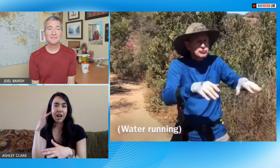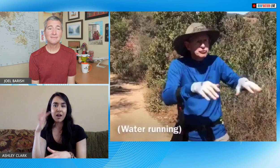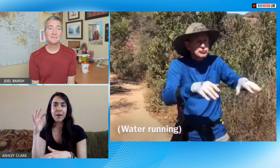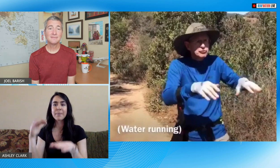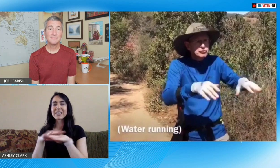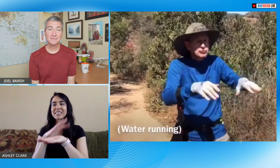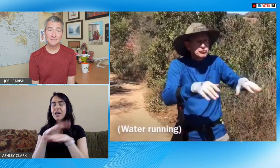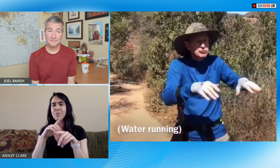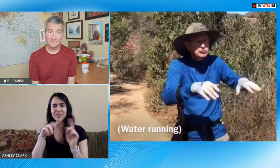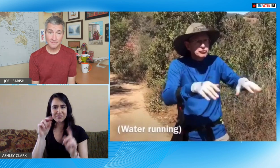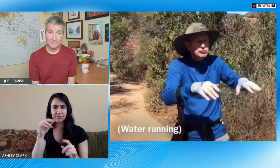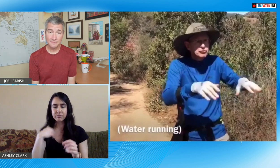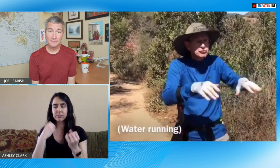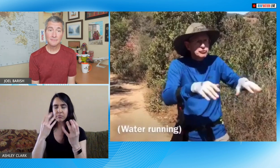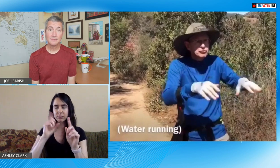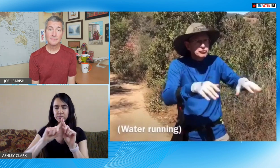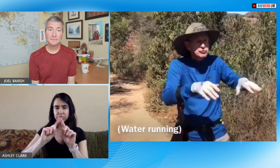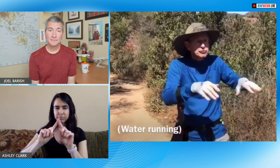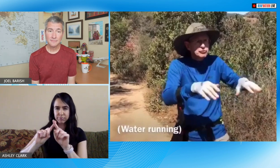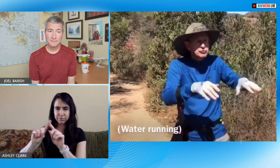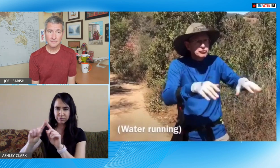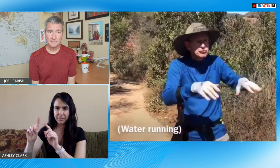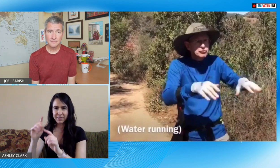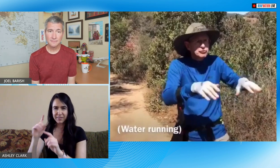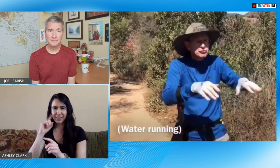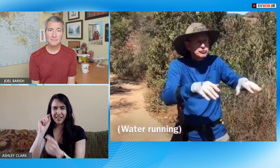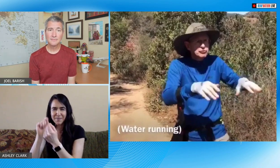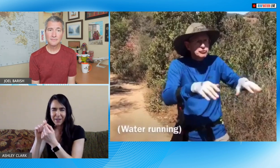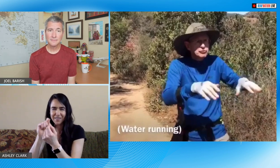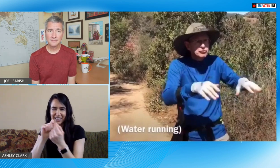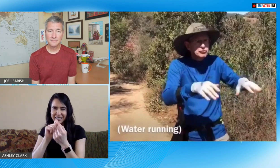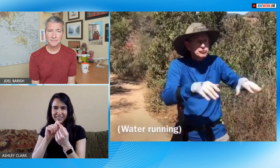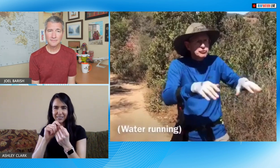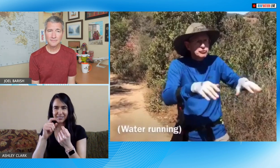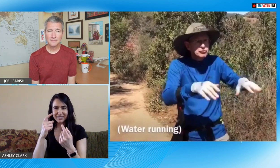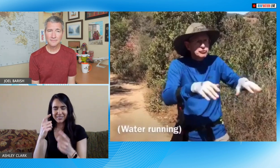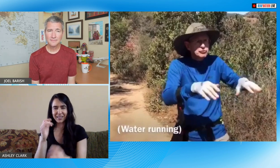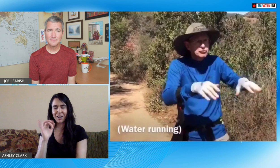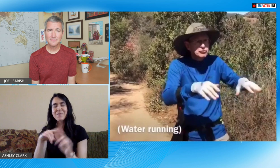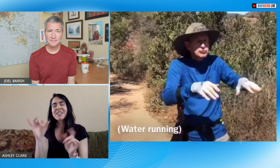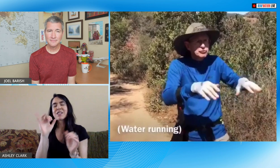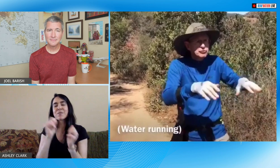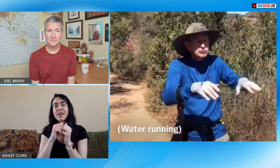just thought there was one sound for the beach but my dad explaining the specific